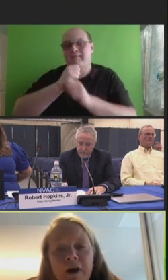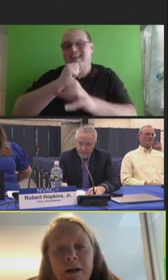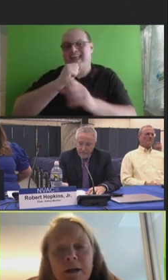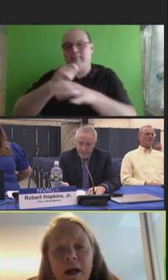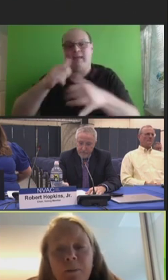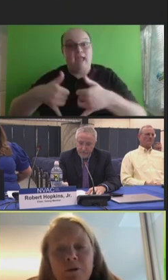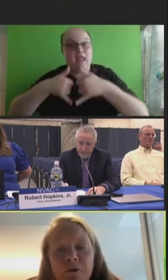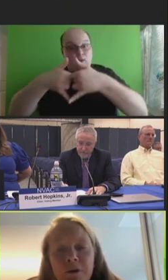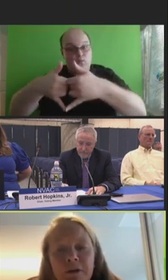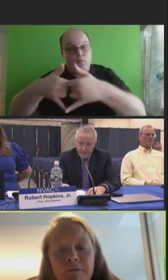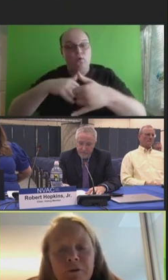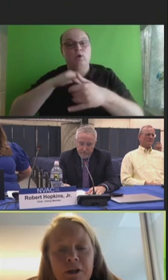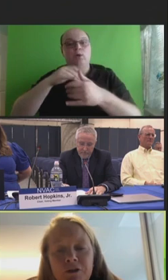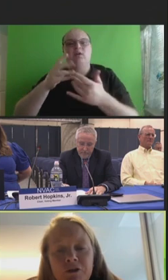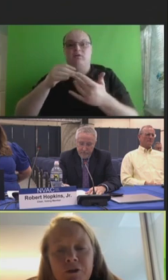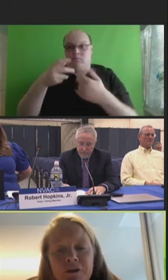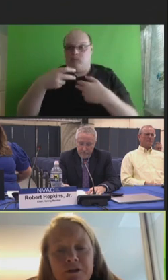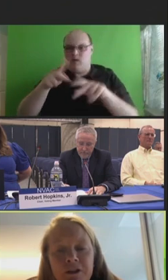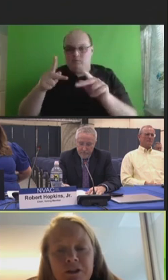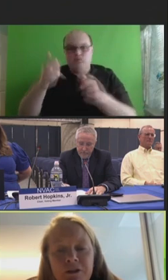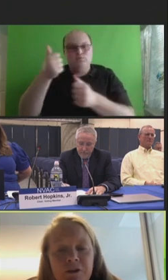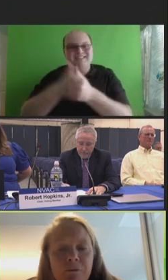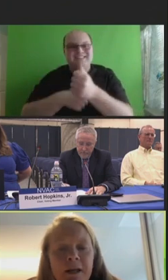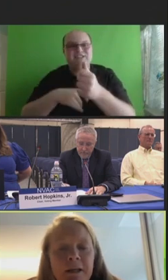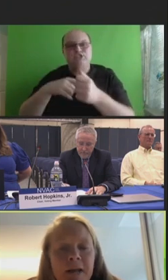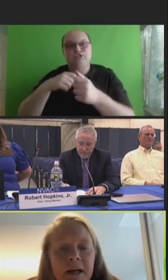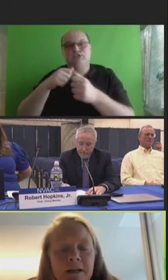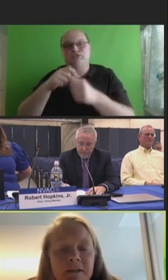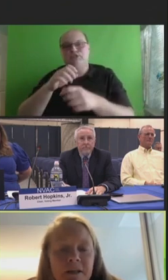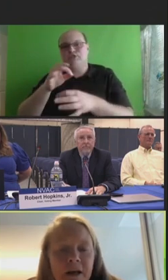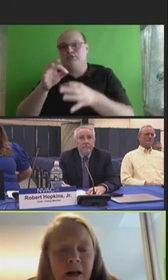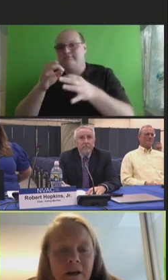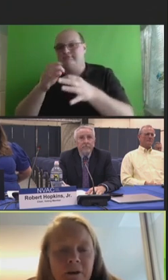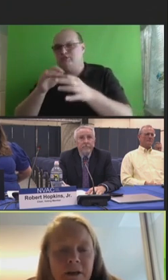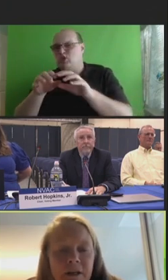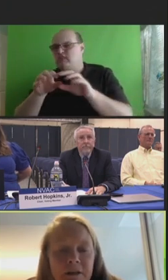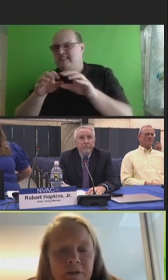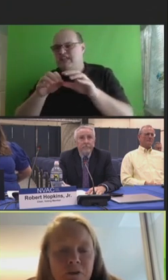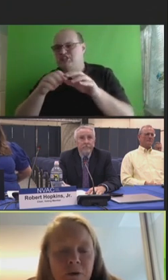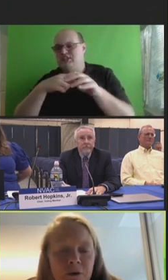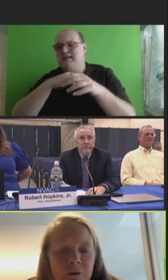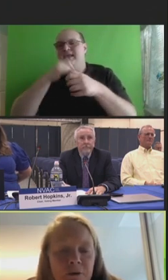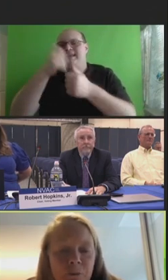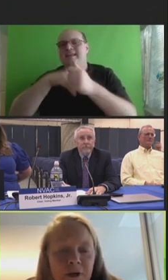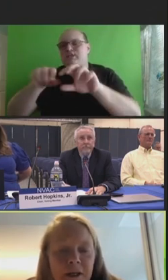We provide an opportunity for each jurisdiction to recognize and honor an individual who is